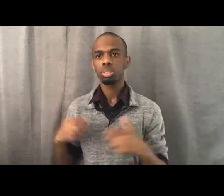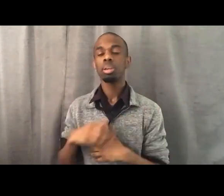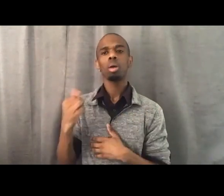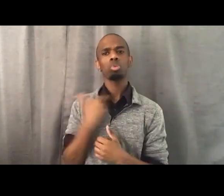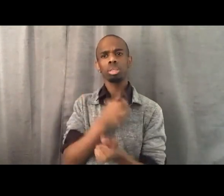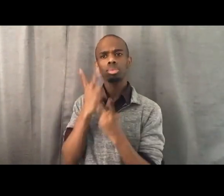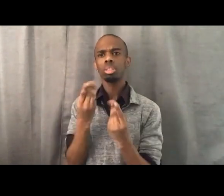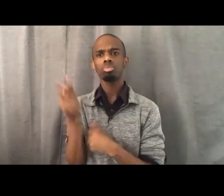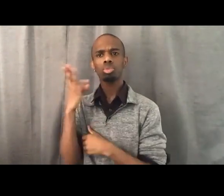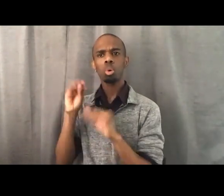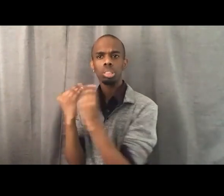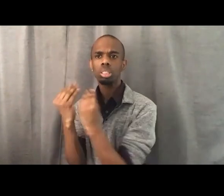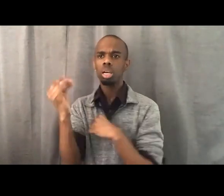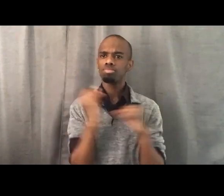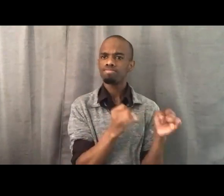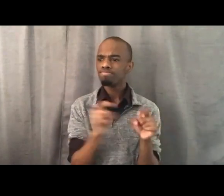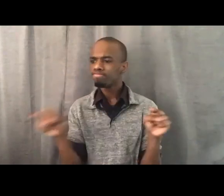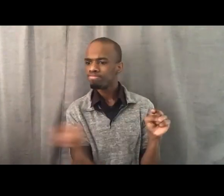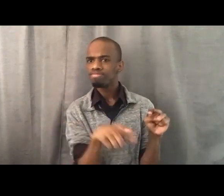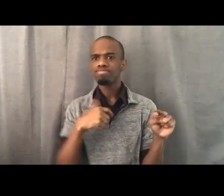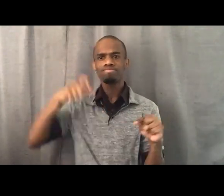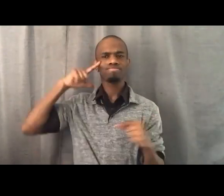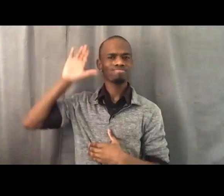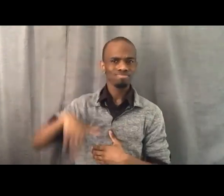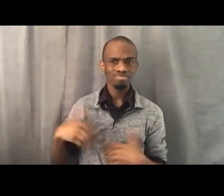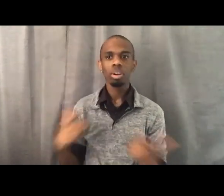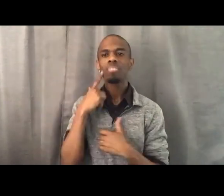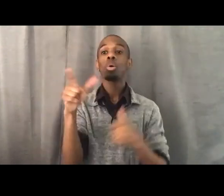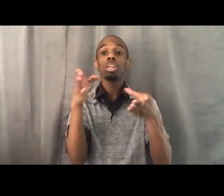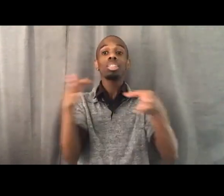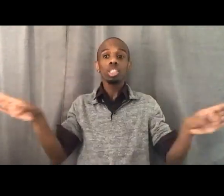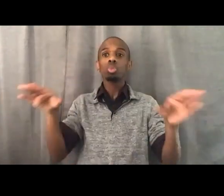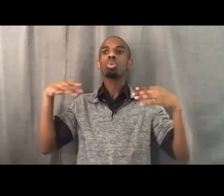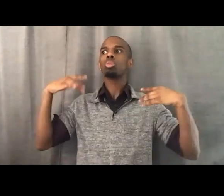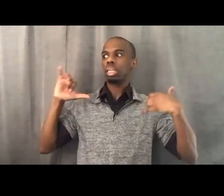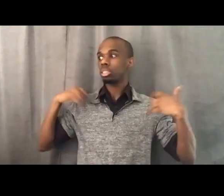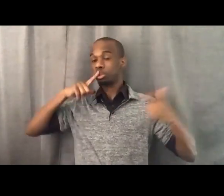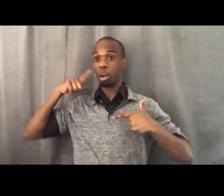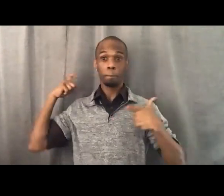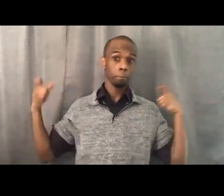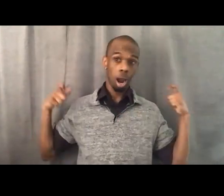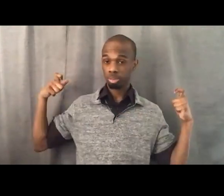who recognize that in the grand scheme of things, when you're talking about the largest movement in global history,